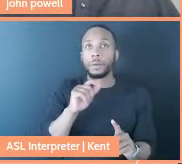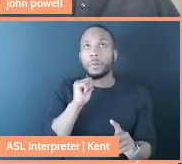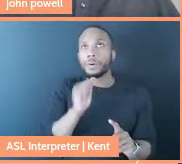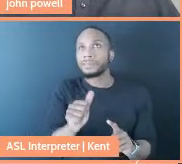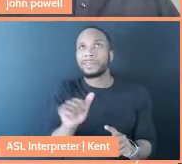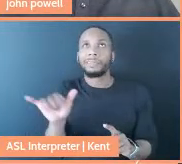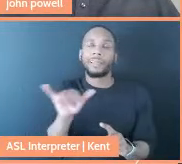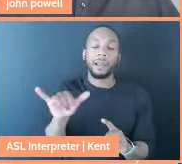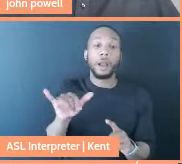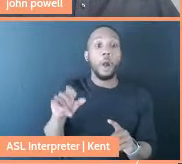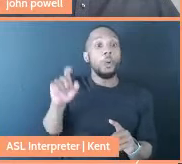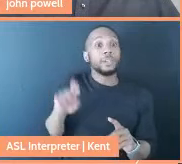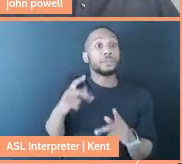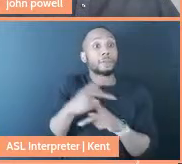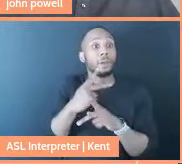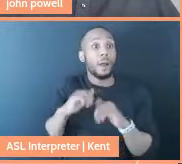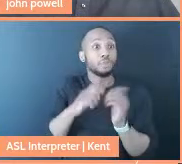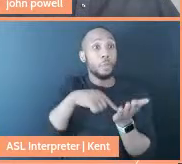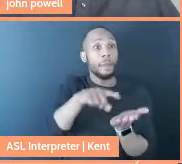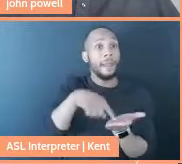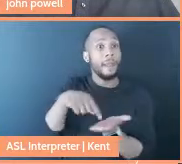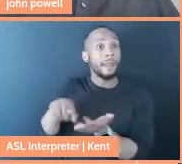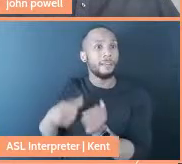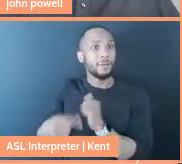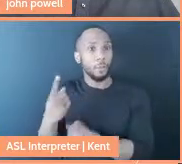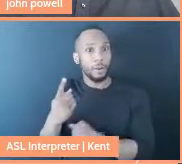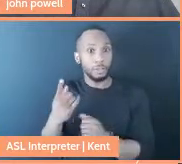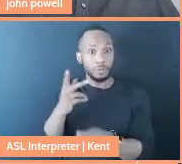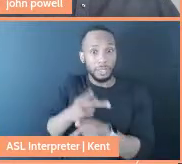we need to figure out how to pay everybody so that they stay," it was like, "We need to